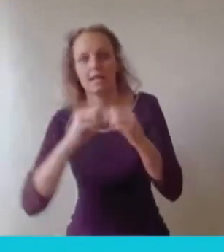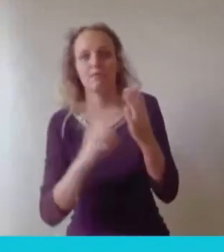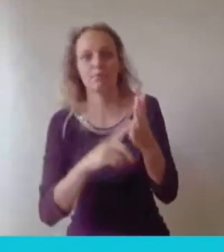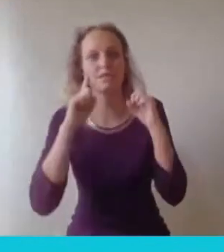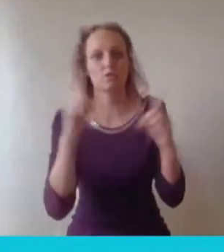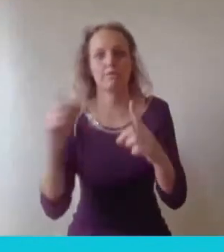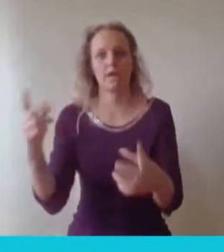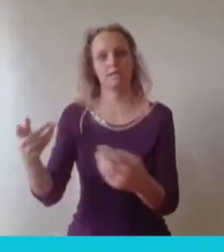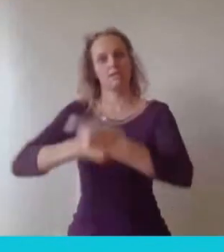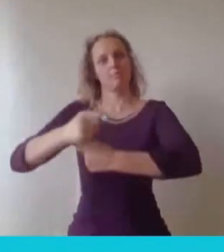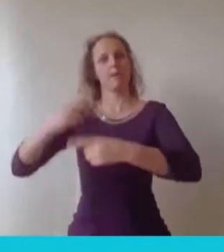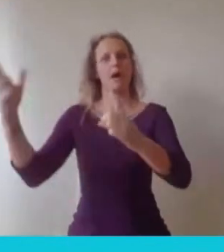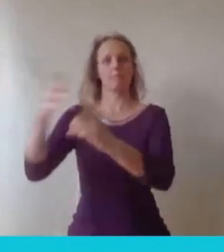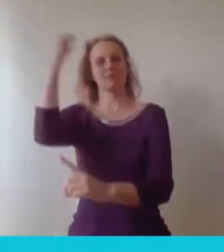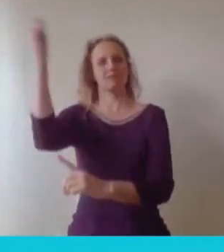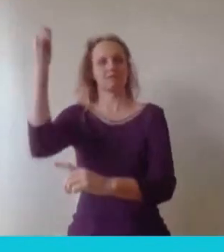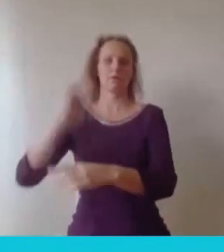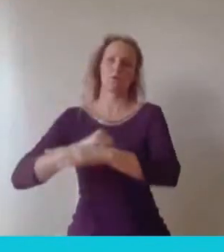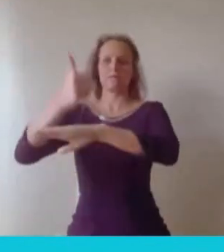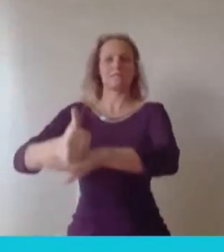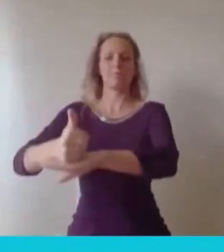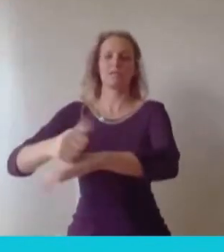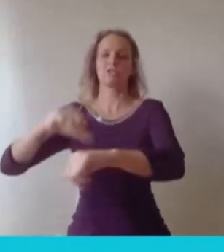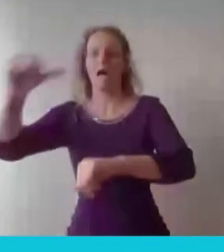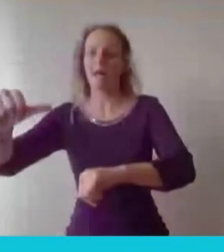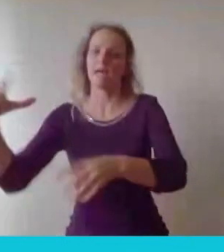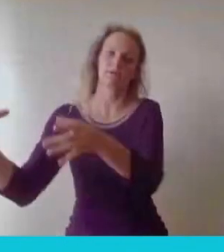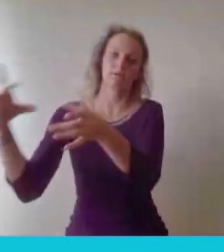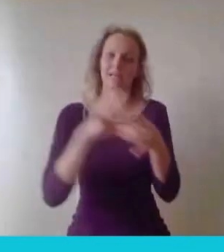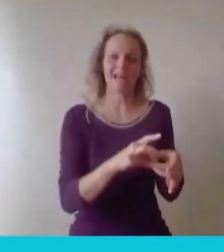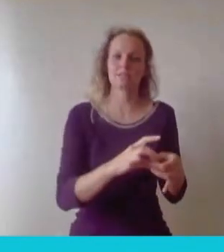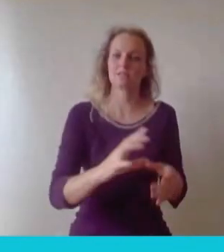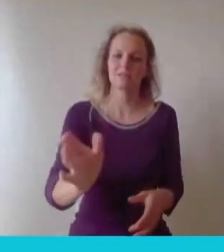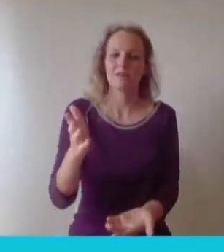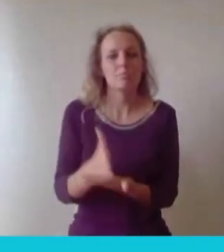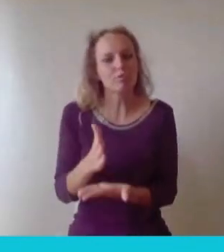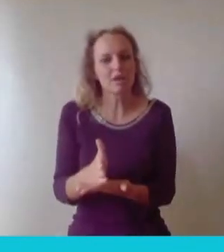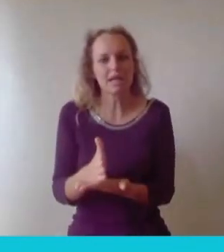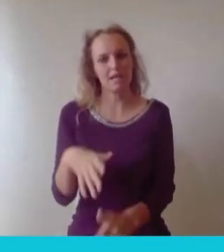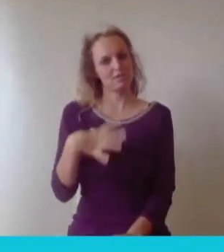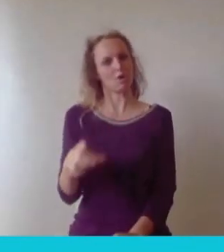that had been said to me. And then as soon as I got back in touch I was introduced to students who had jobs, I was introduced